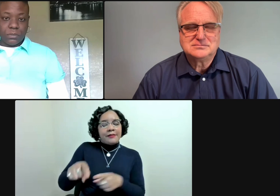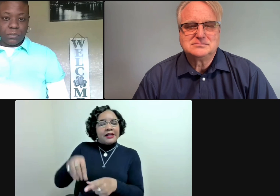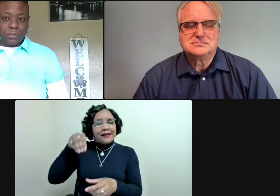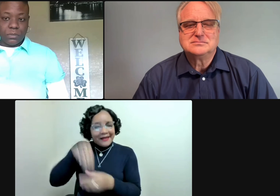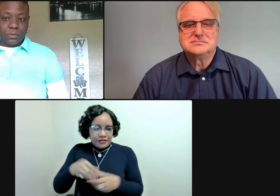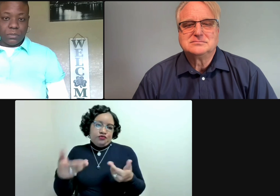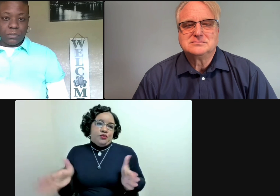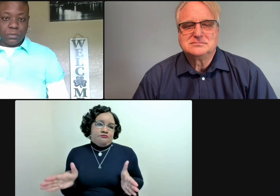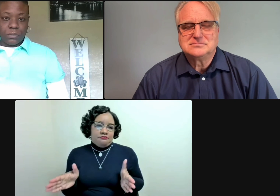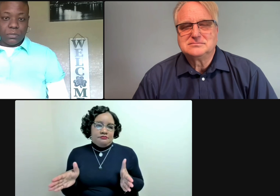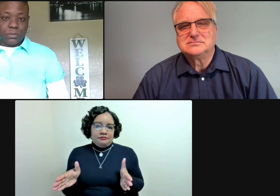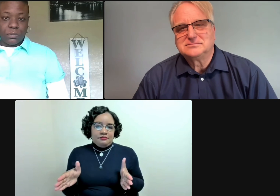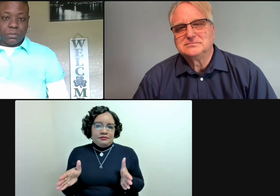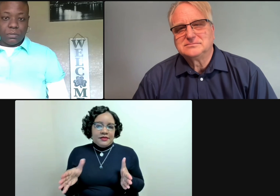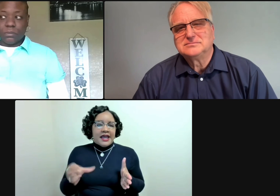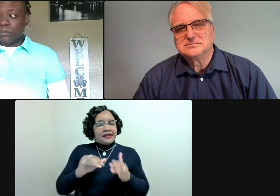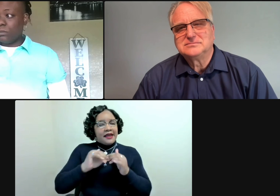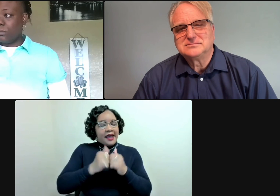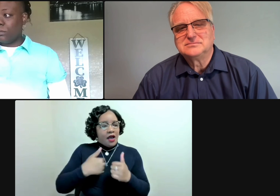are happening in the room and how